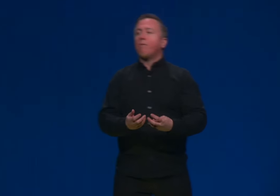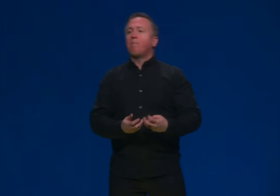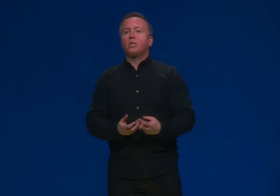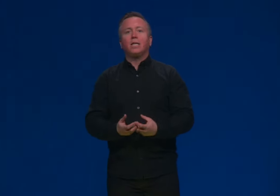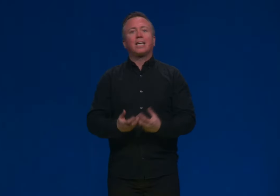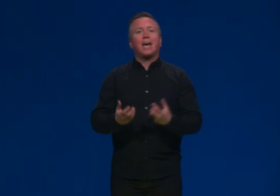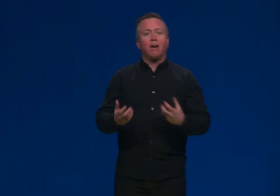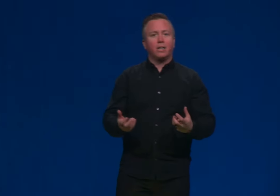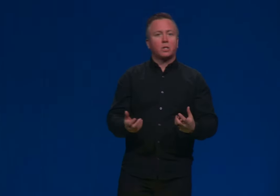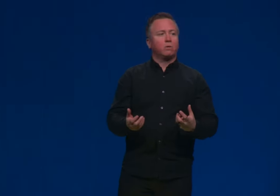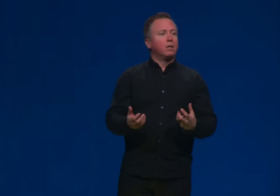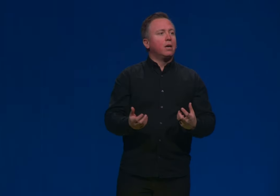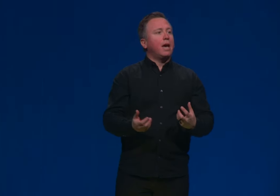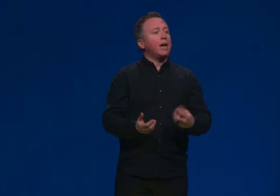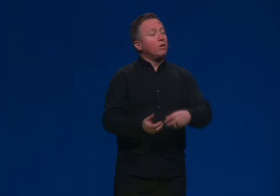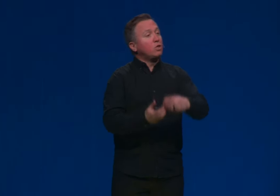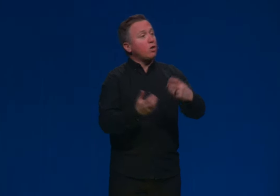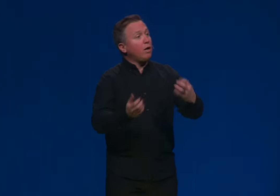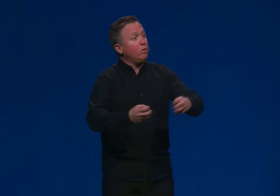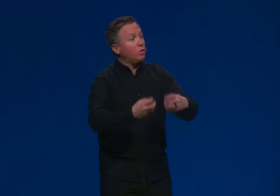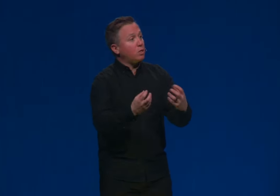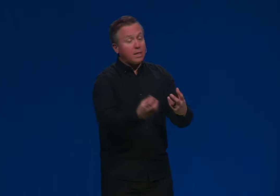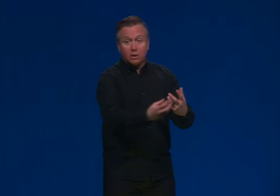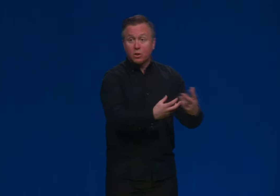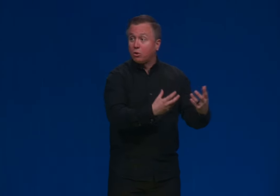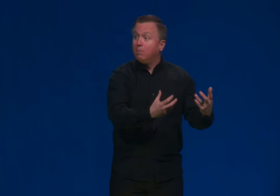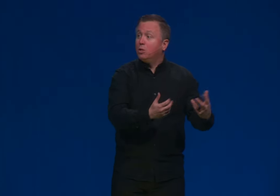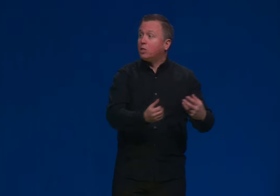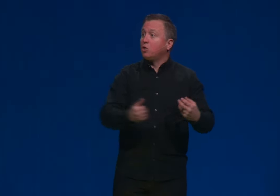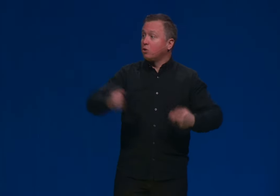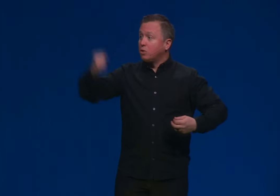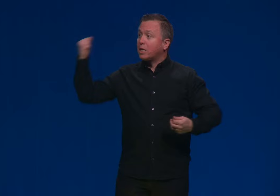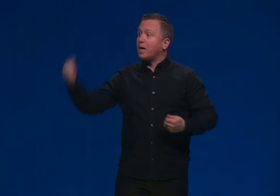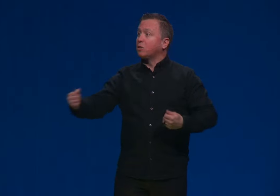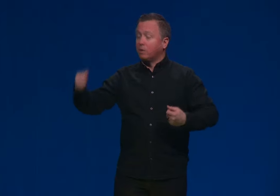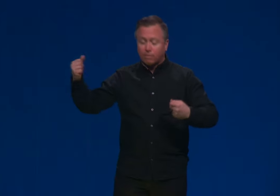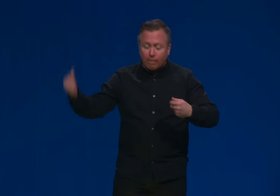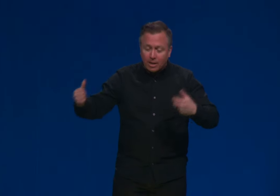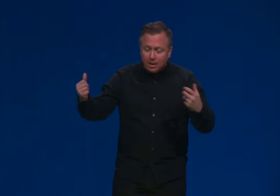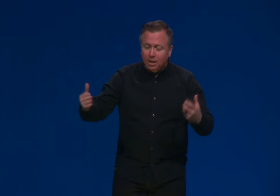It represented chaos. And you saw in those seals those images they showed you these guys always fighting